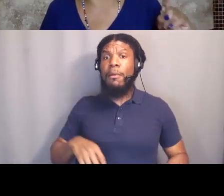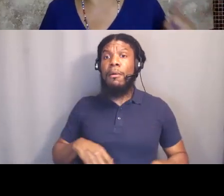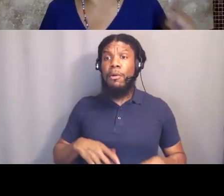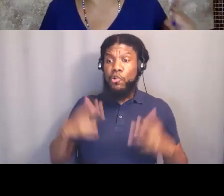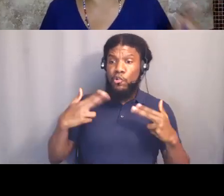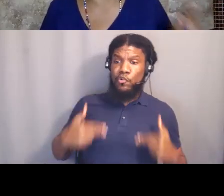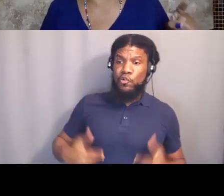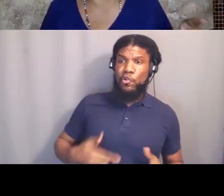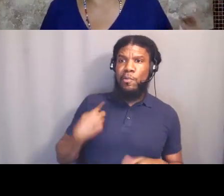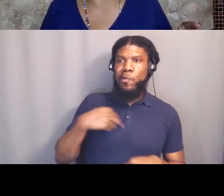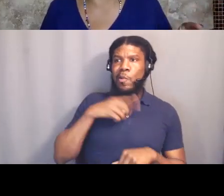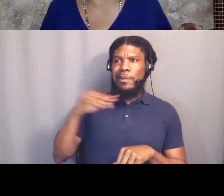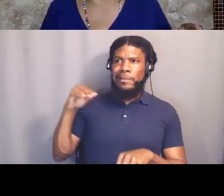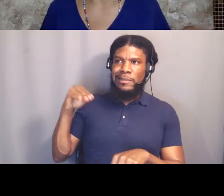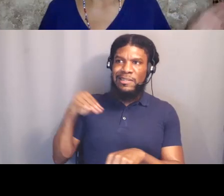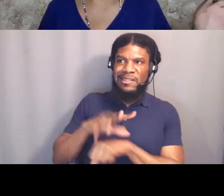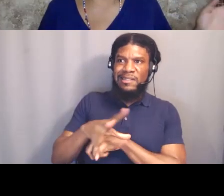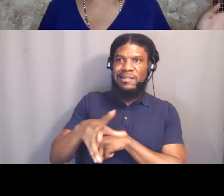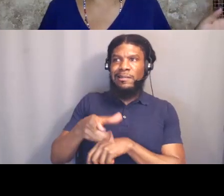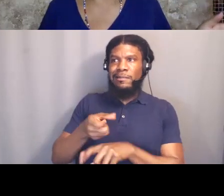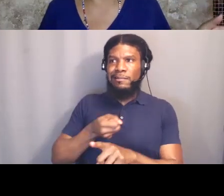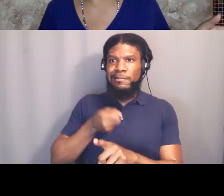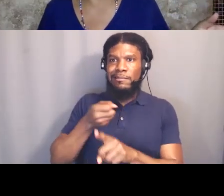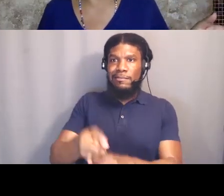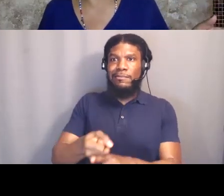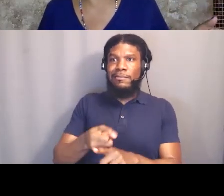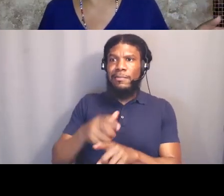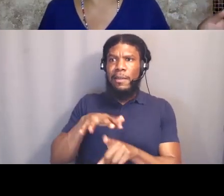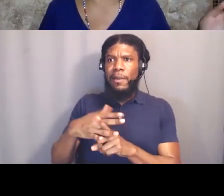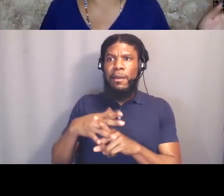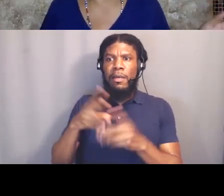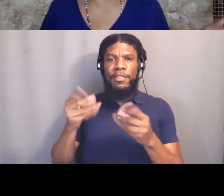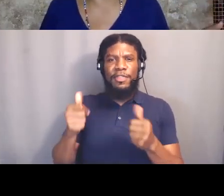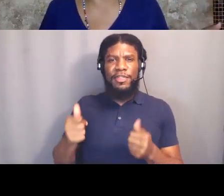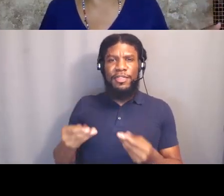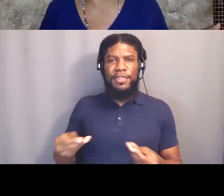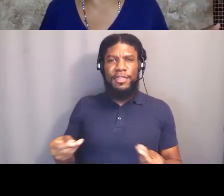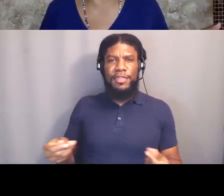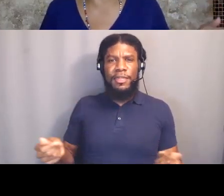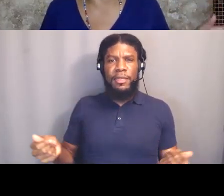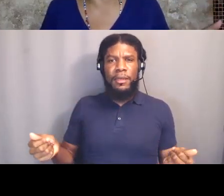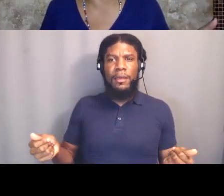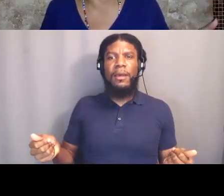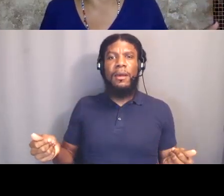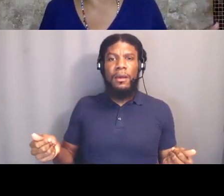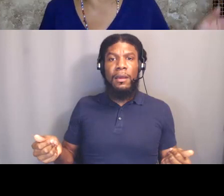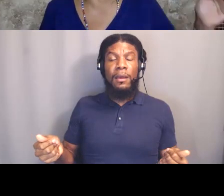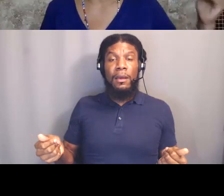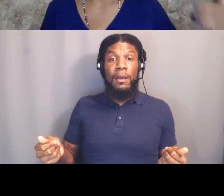'cause this is really where it comes from. It's not like it was a given, it's not that the environment had to be destroyed,